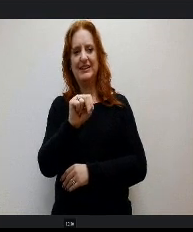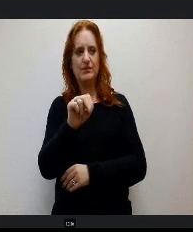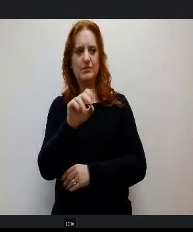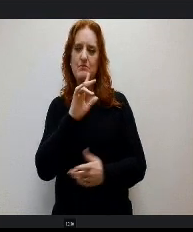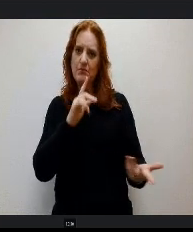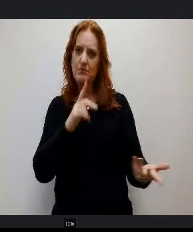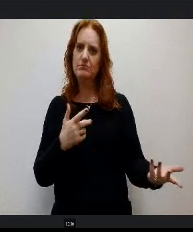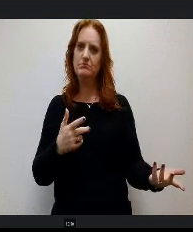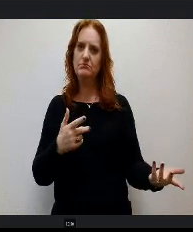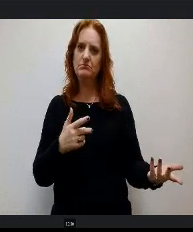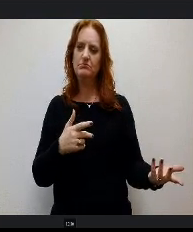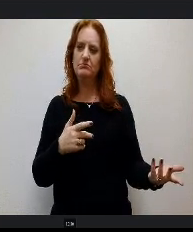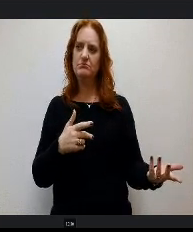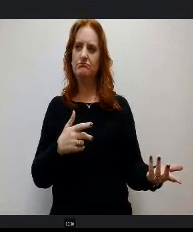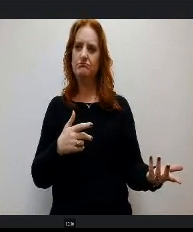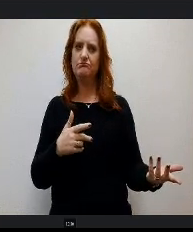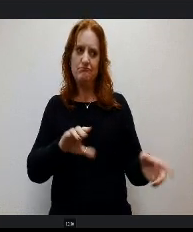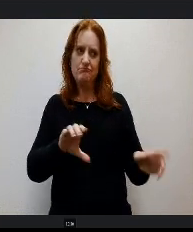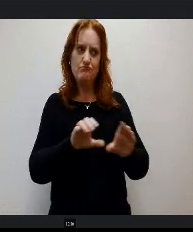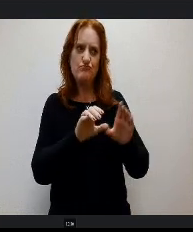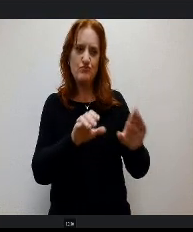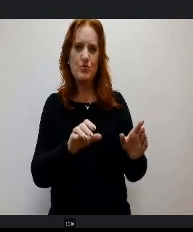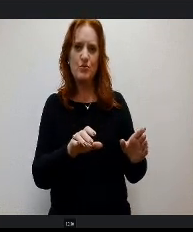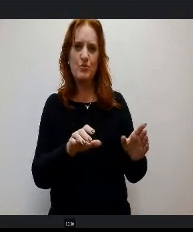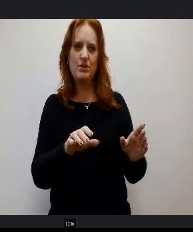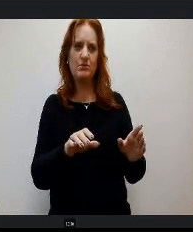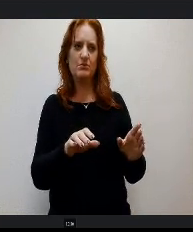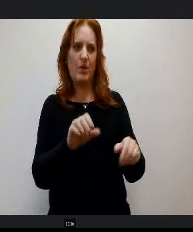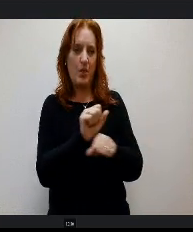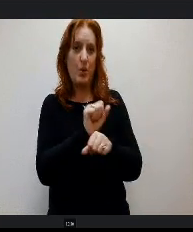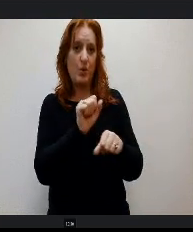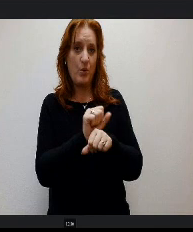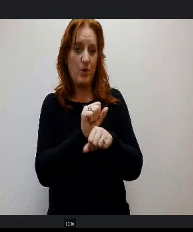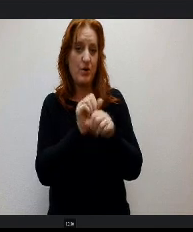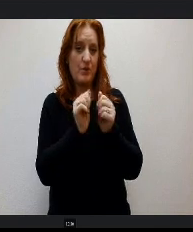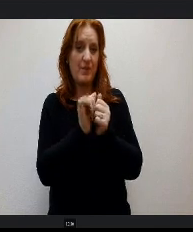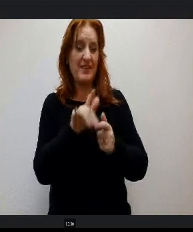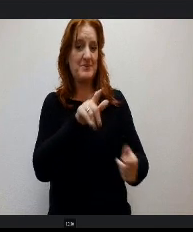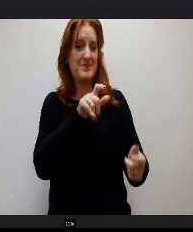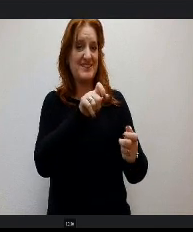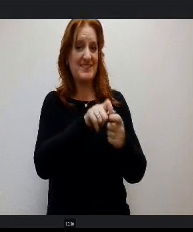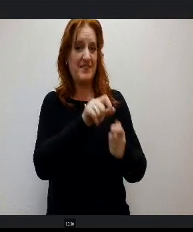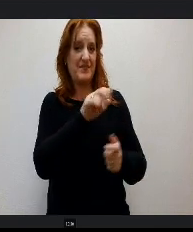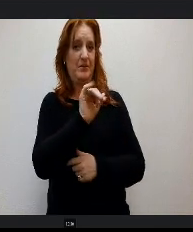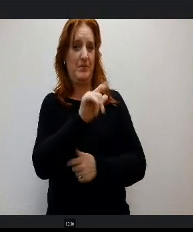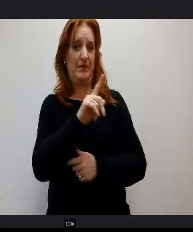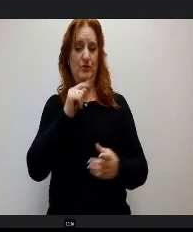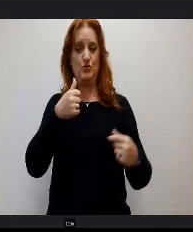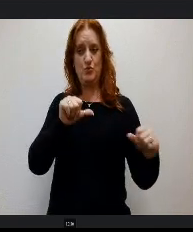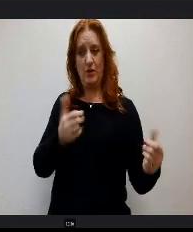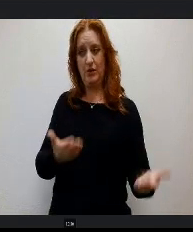Doing a lot of work on this particular bill to try to work with